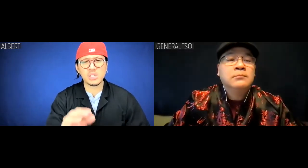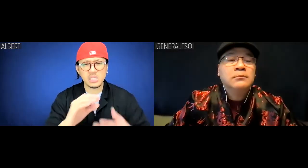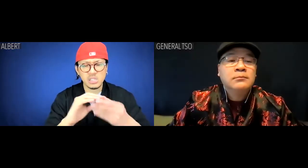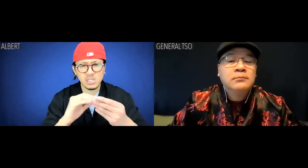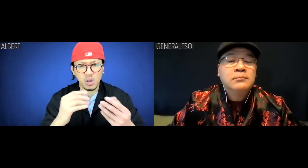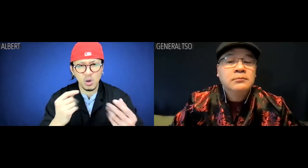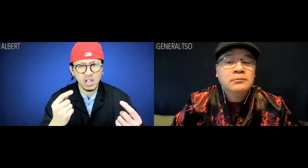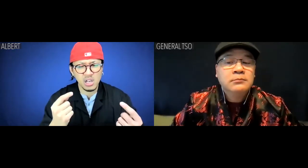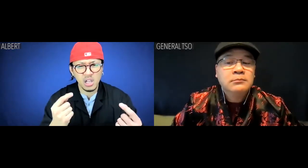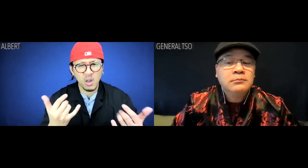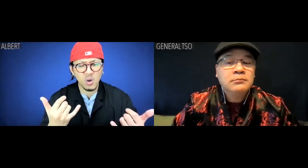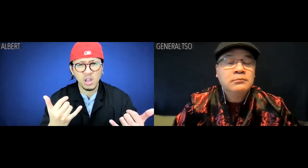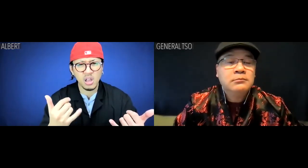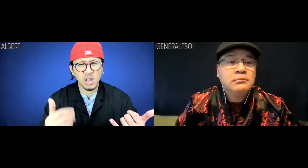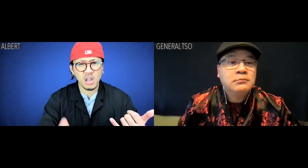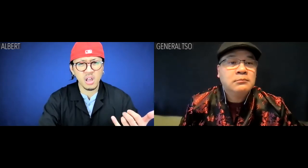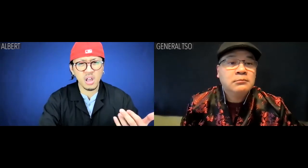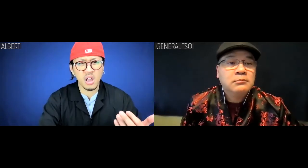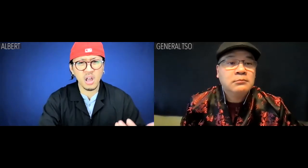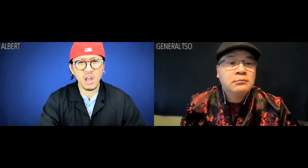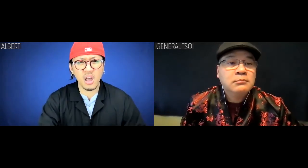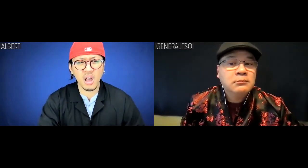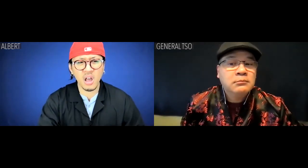Albert: Um. Say what now?